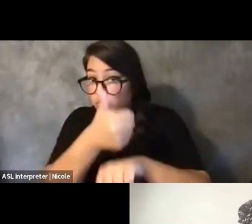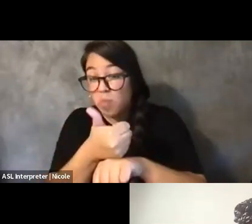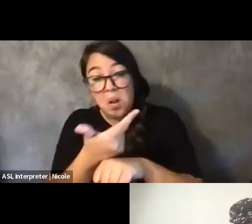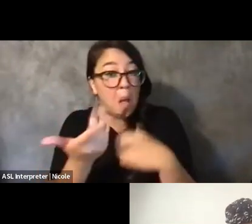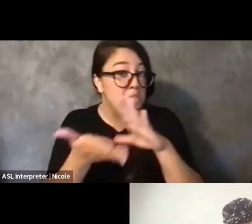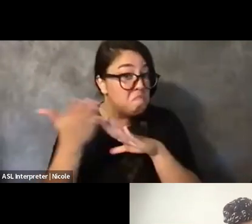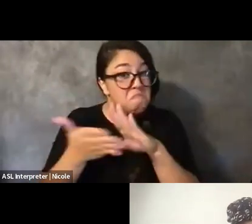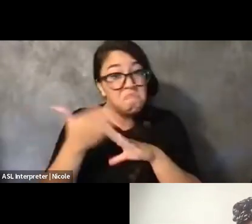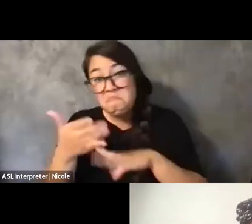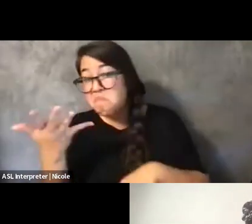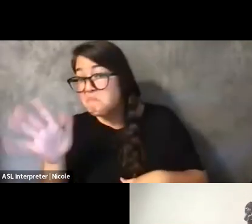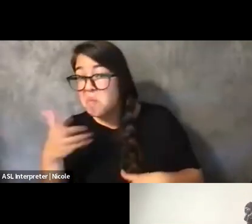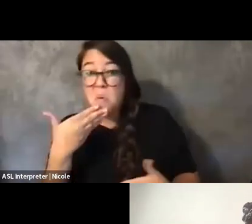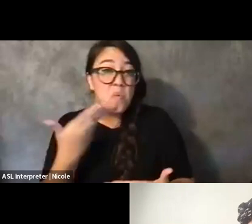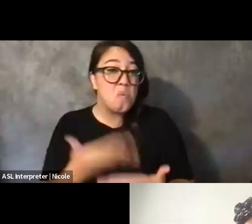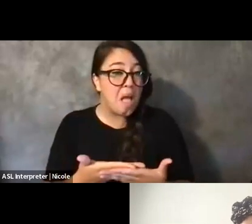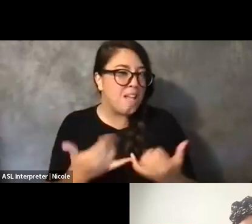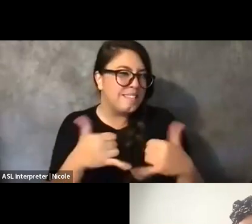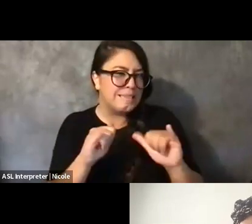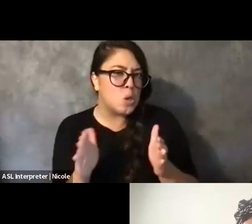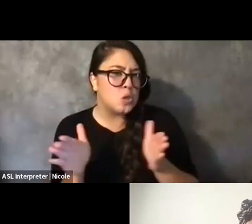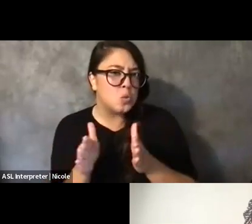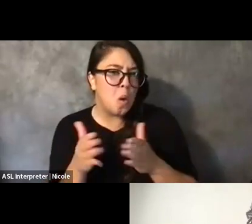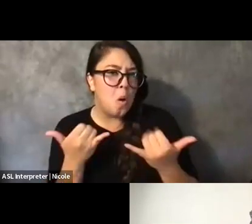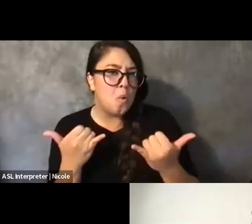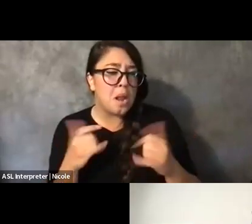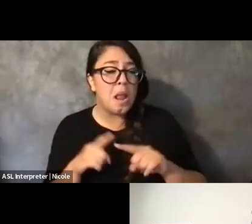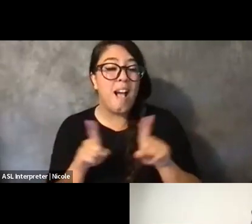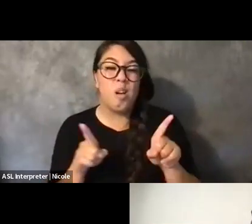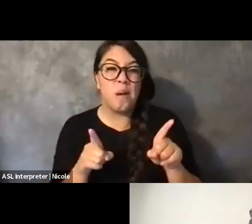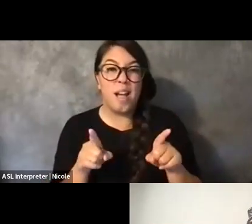It's pretty small at this point, but a lot of that is because we want, you know,